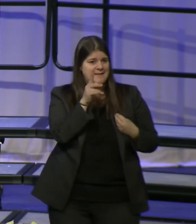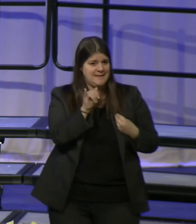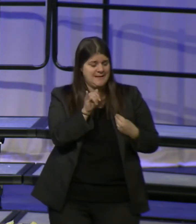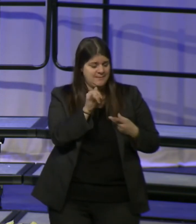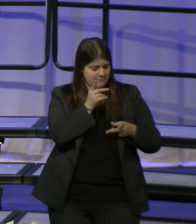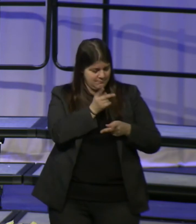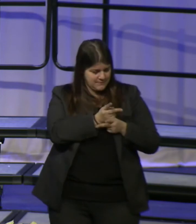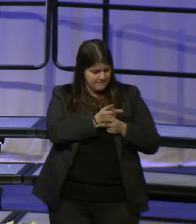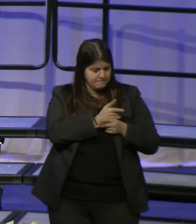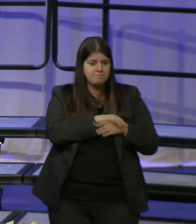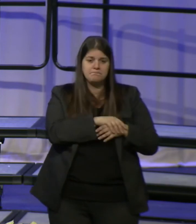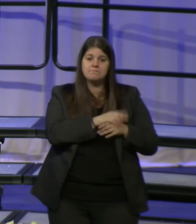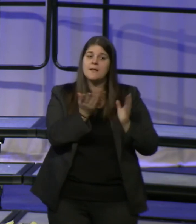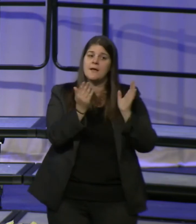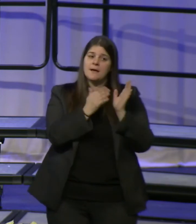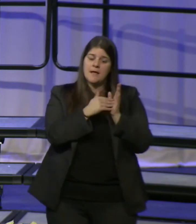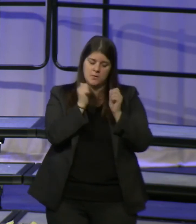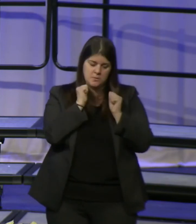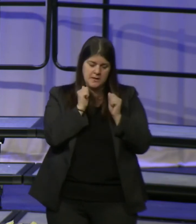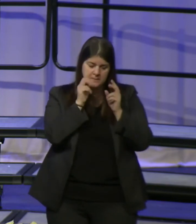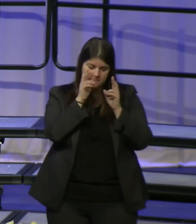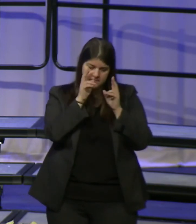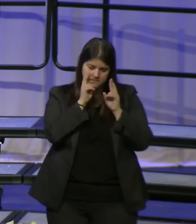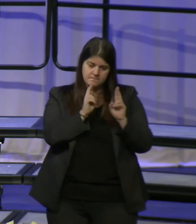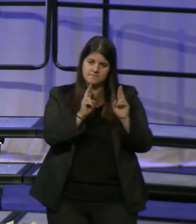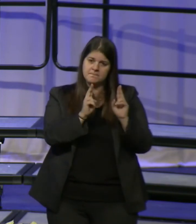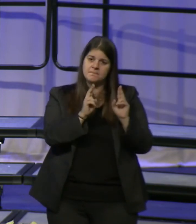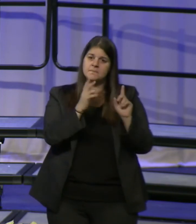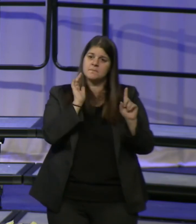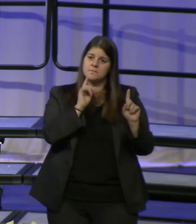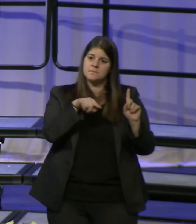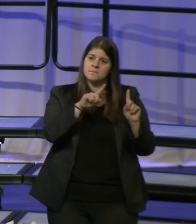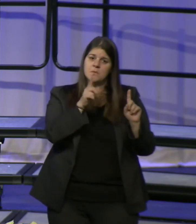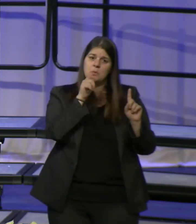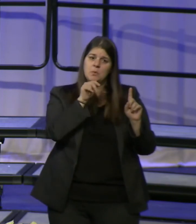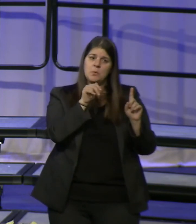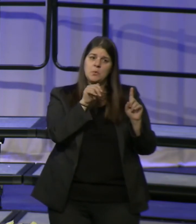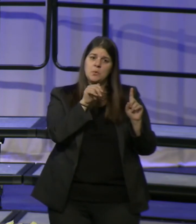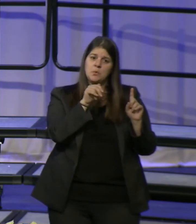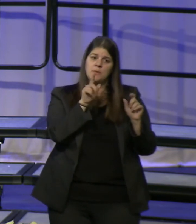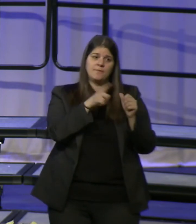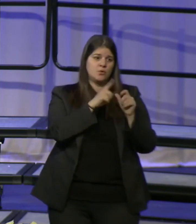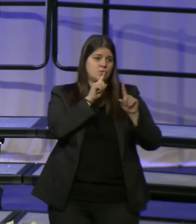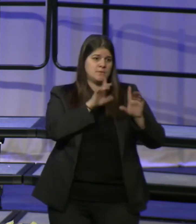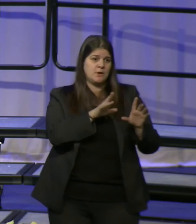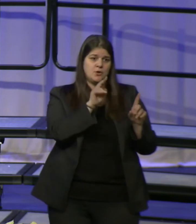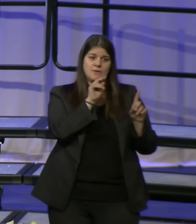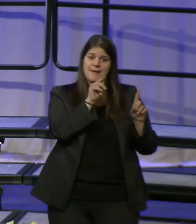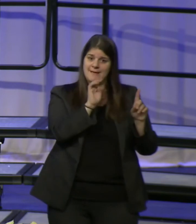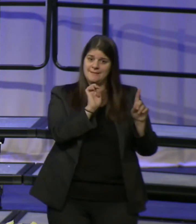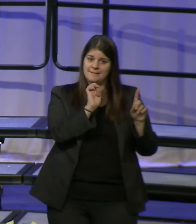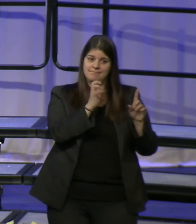our fallen family members who serve as first responders such as Nate, God rest his soul,